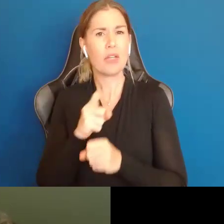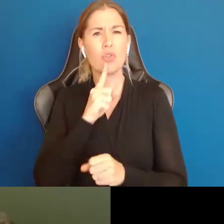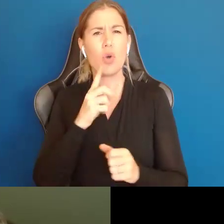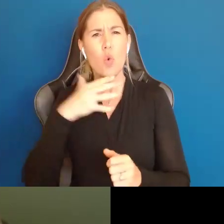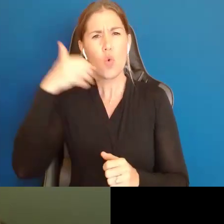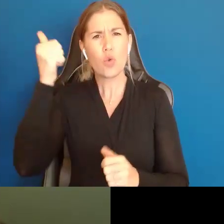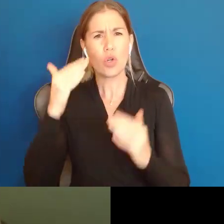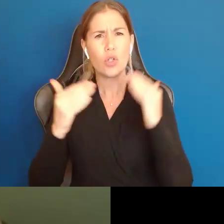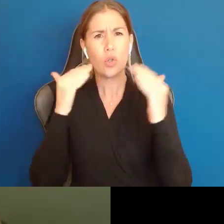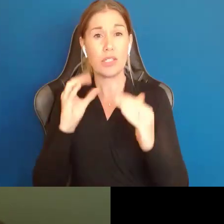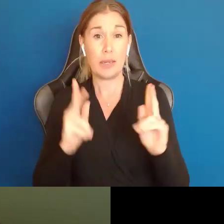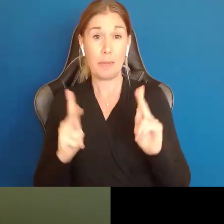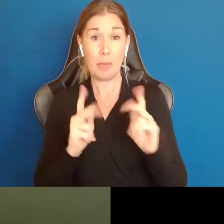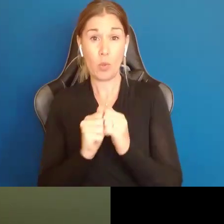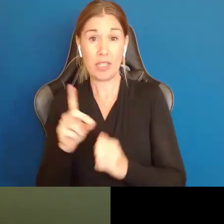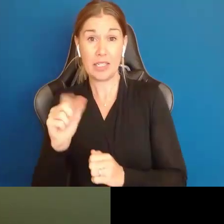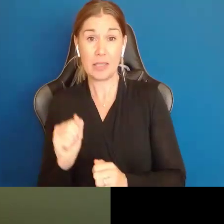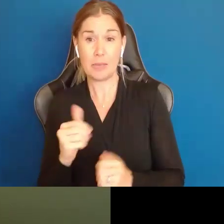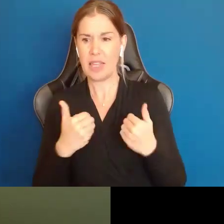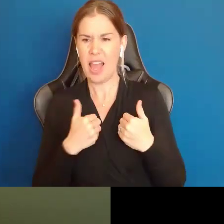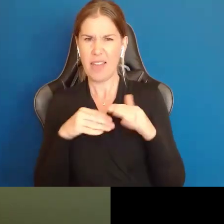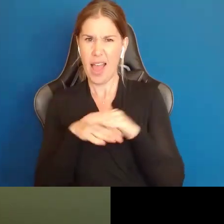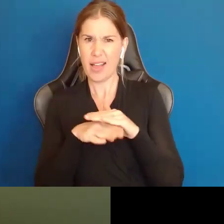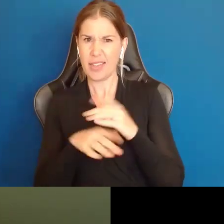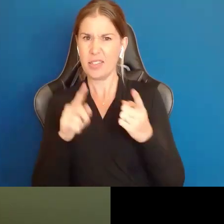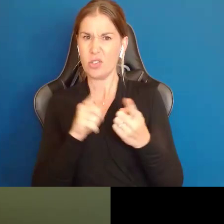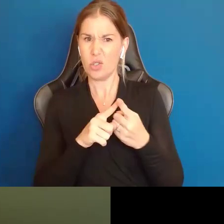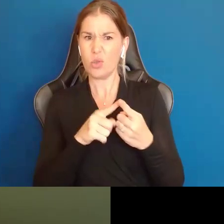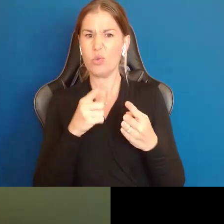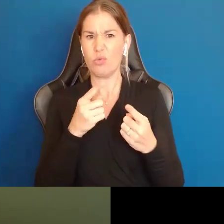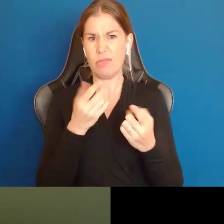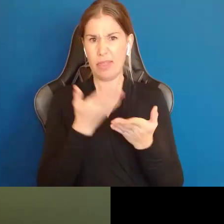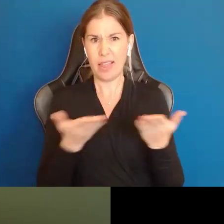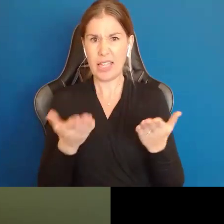have the access to the services and supports they need to live independent and inclusive lives.